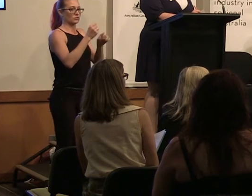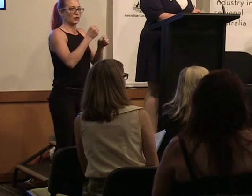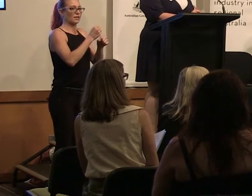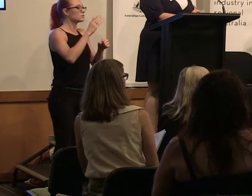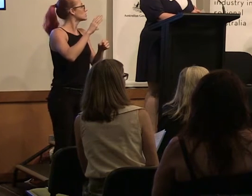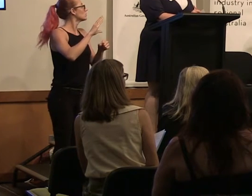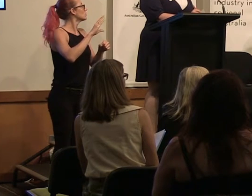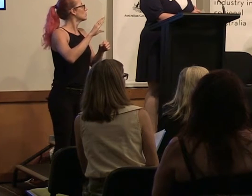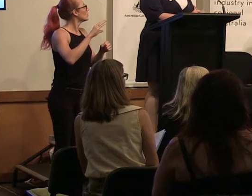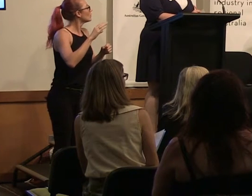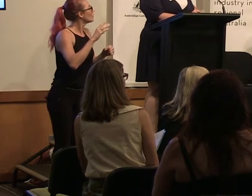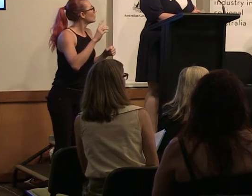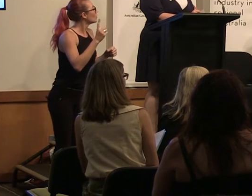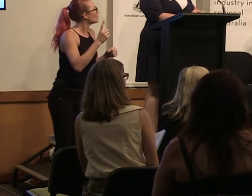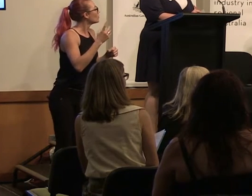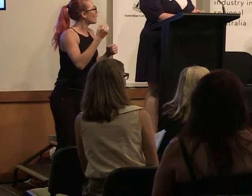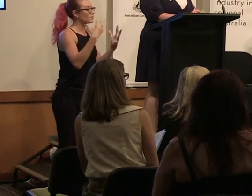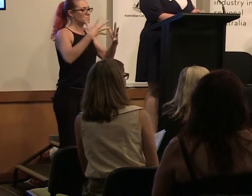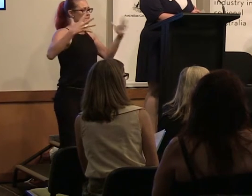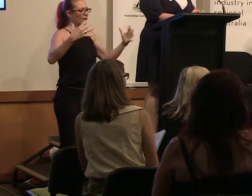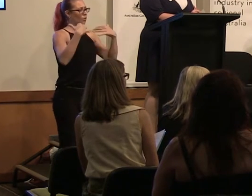have a bigger audiences. So, just as an